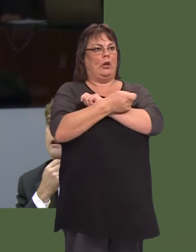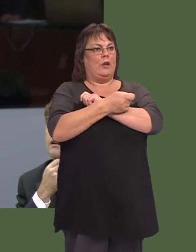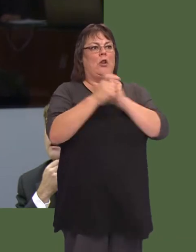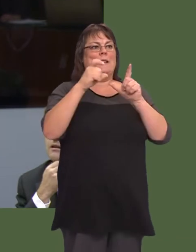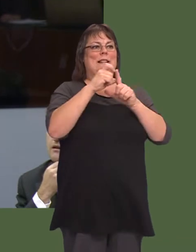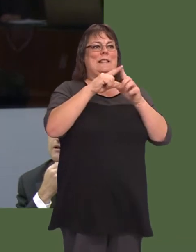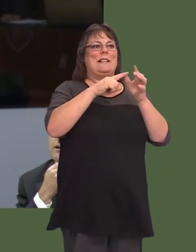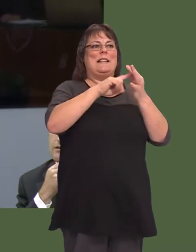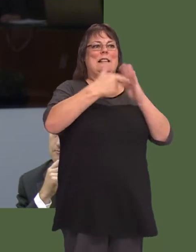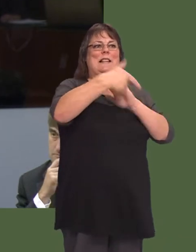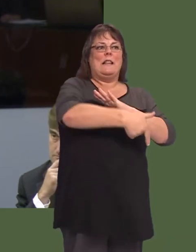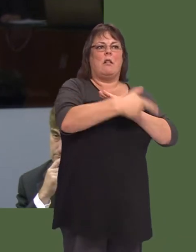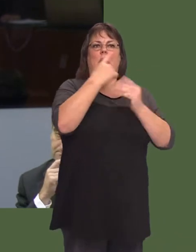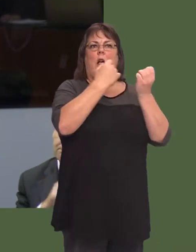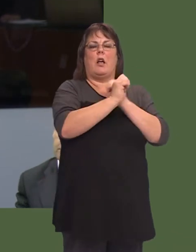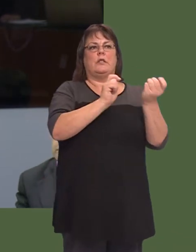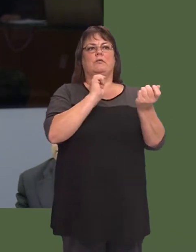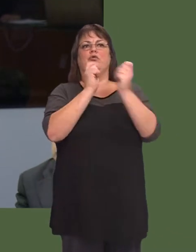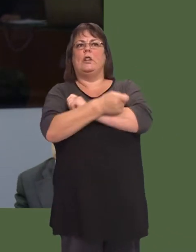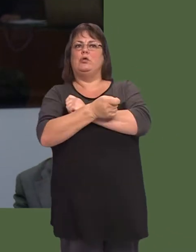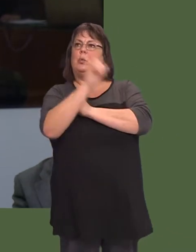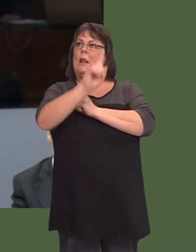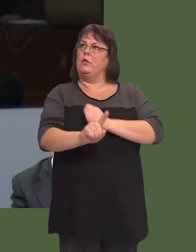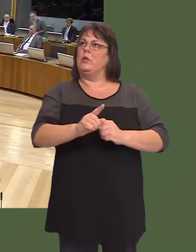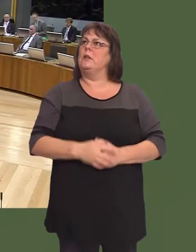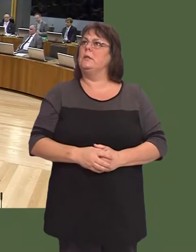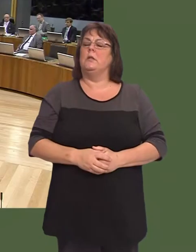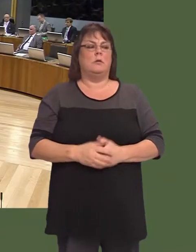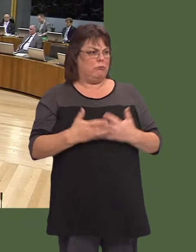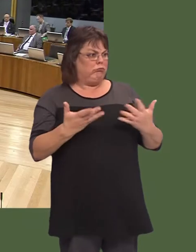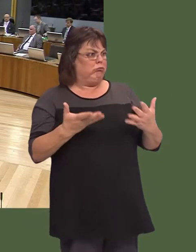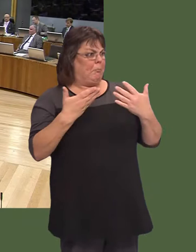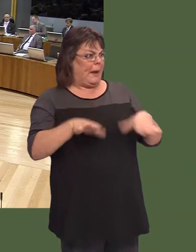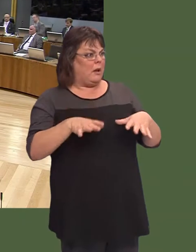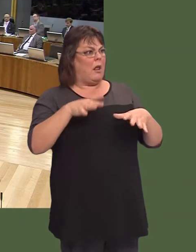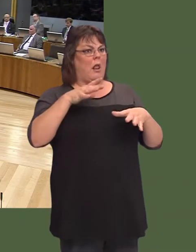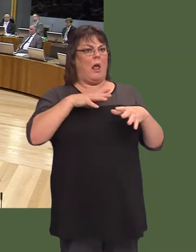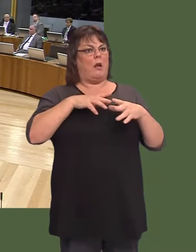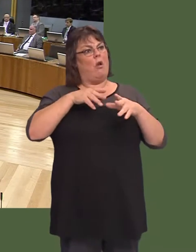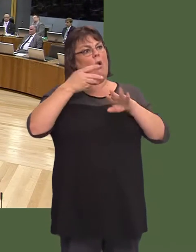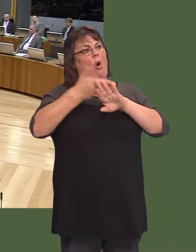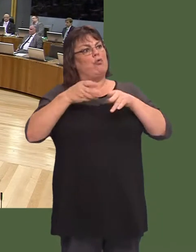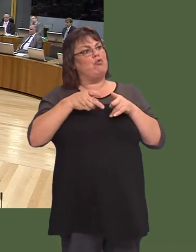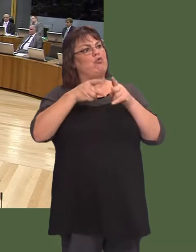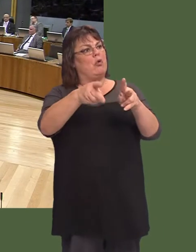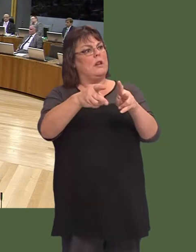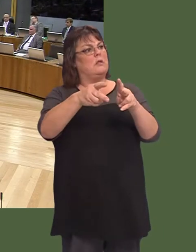from diesel to electric cars a reality? Carwyn Jones: Well, we already do: for example, the on-street residential charge point scheme,